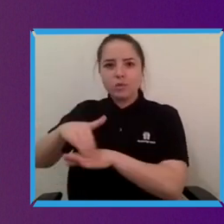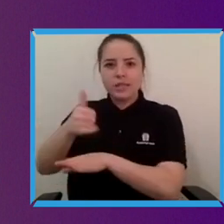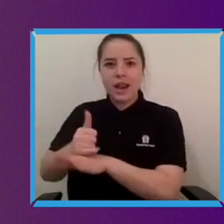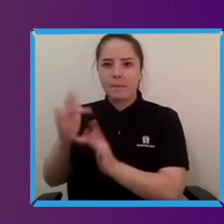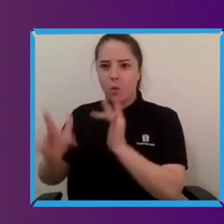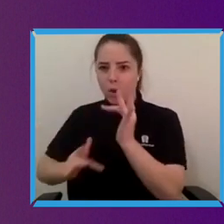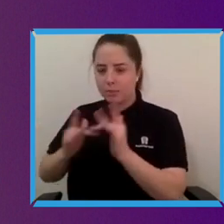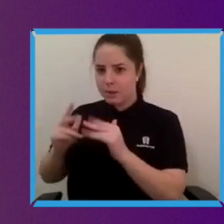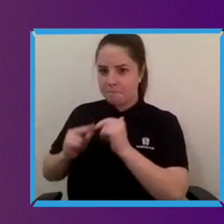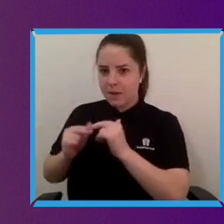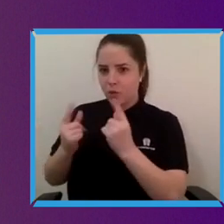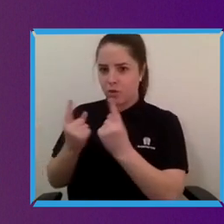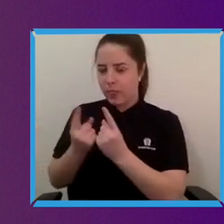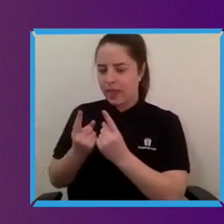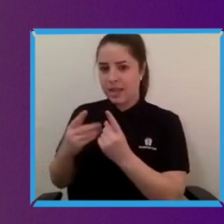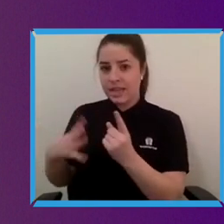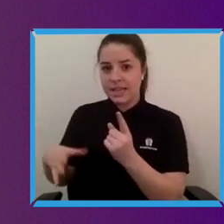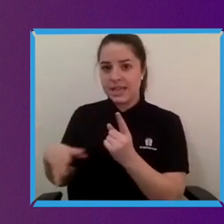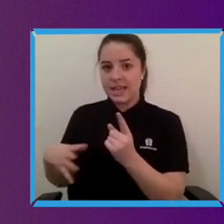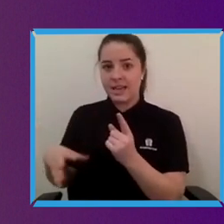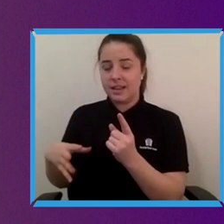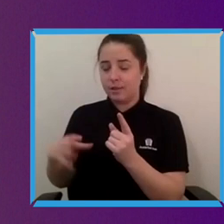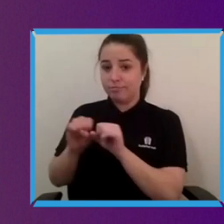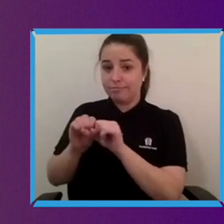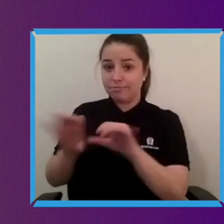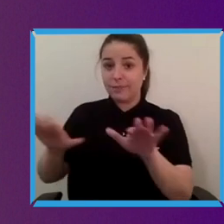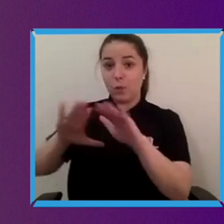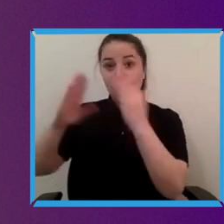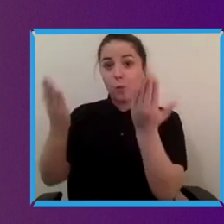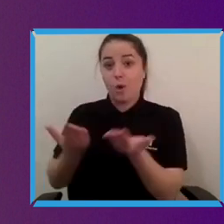into as much of as much of the world as possible.